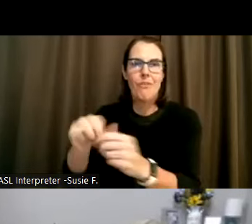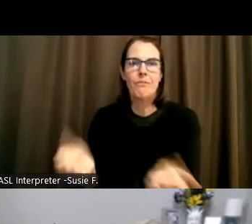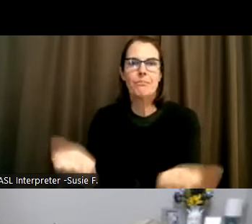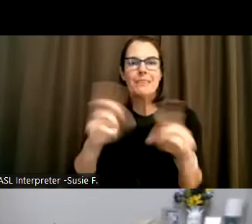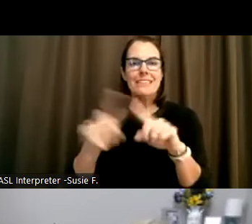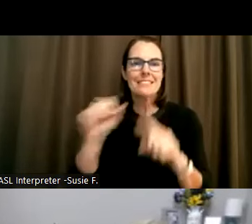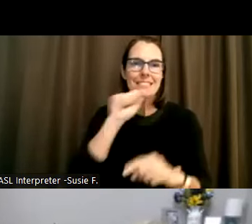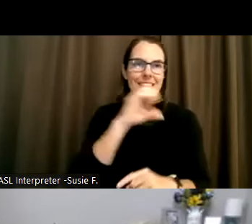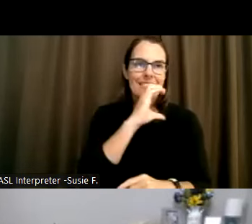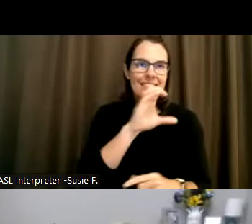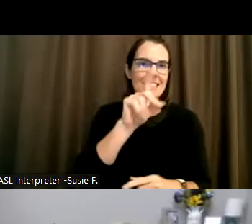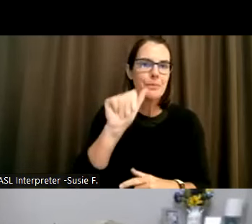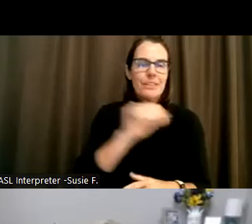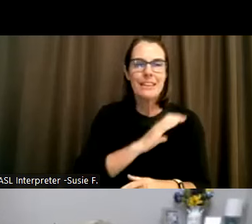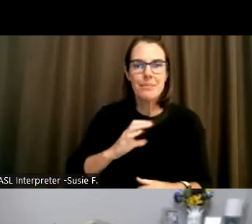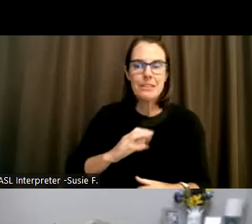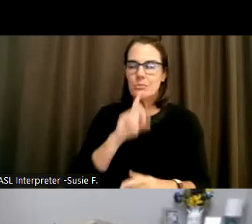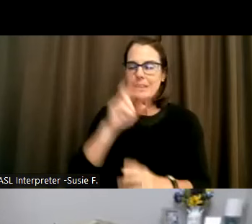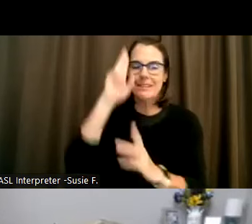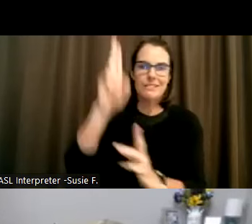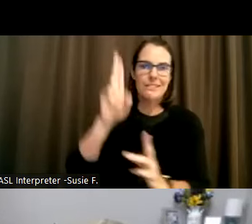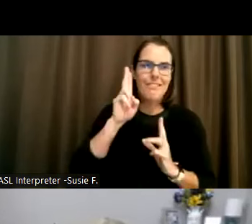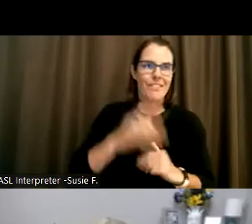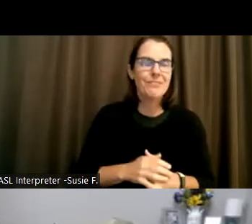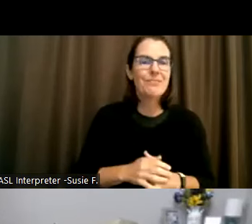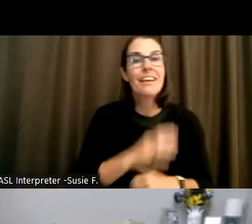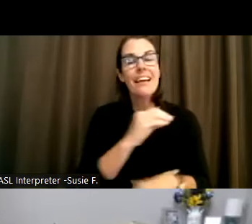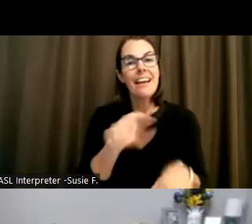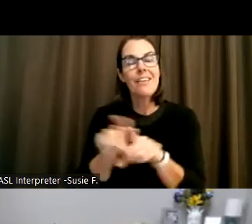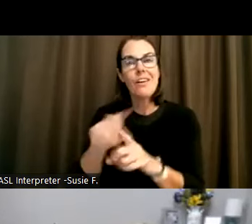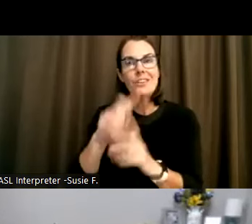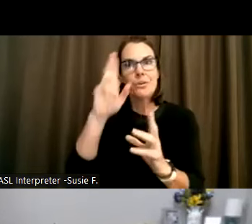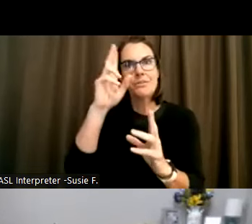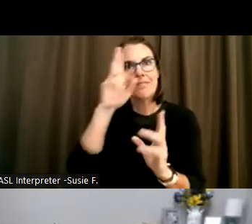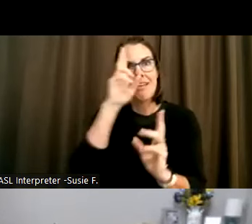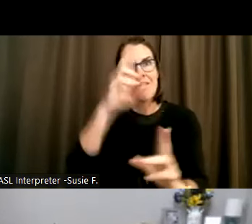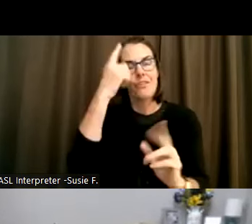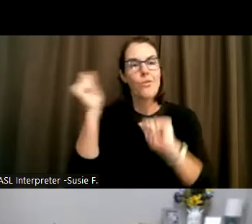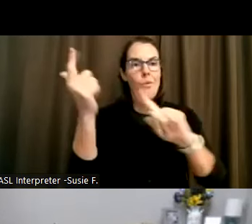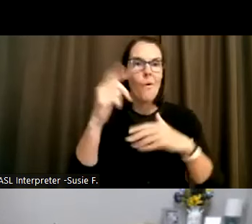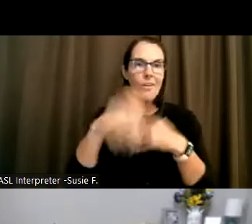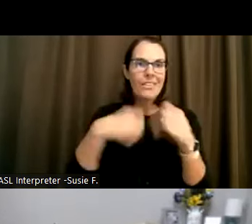And it's been an honor, and it's certainly an honor for all the years that I've spent working with the disability community